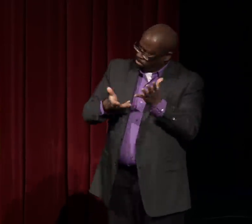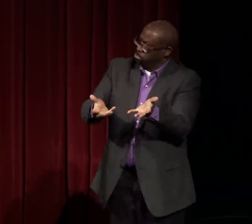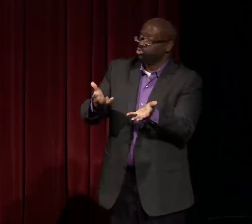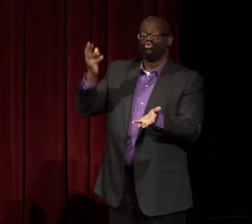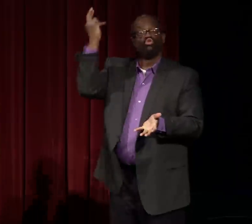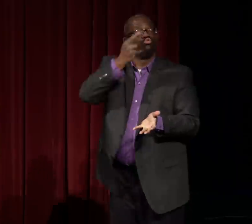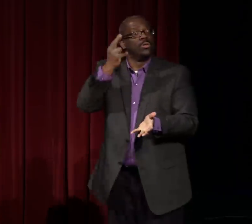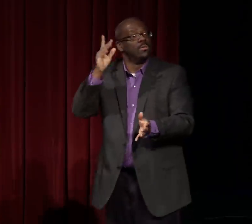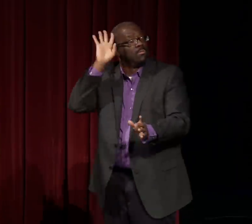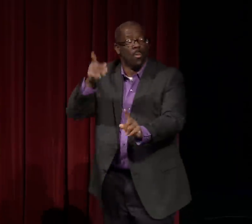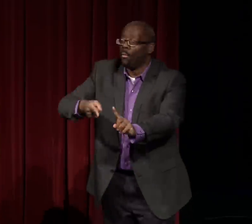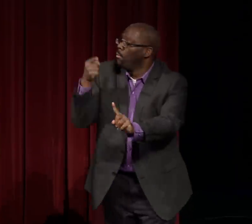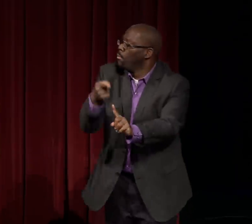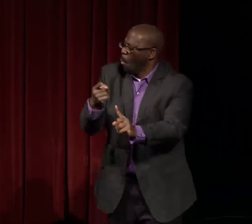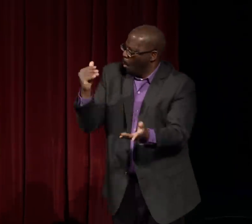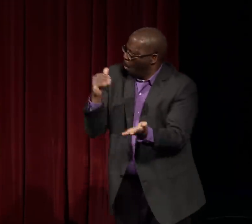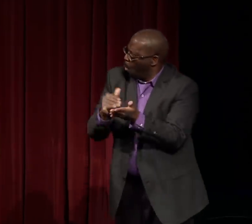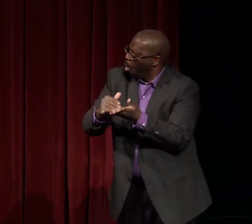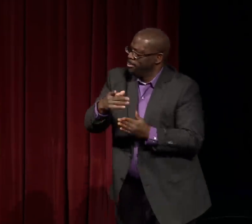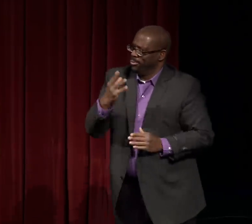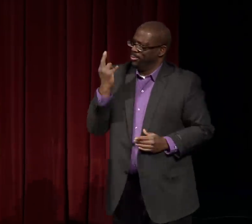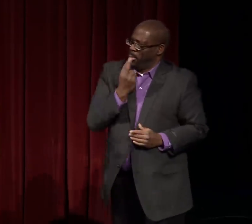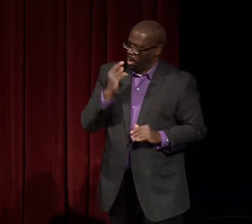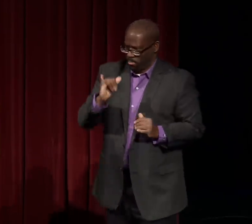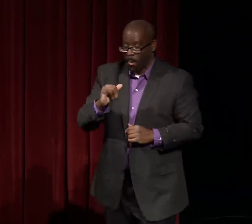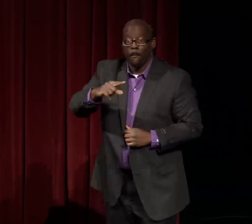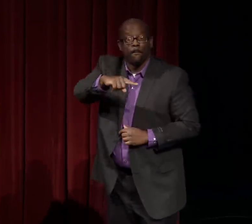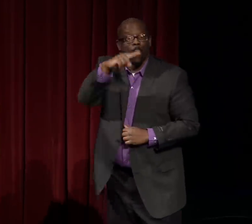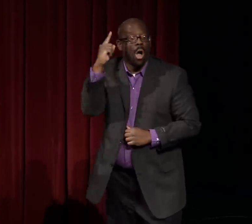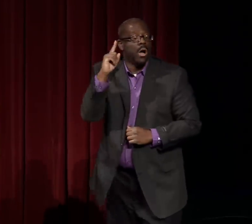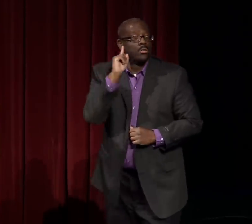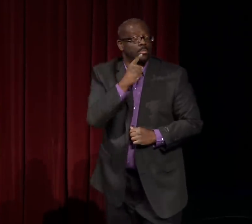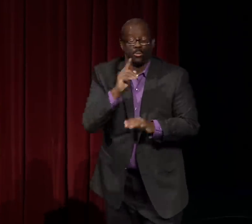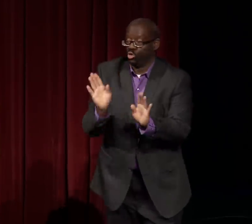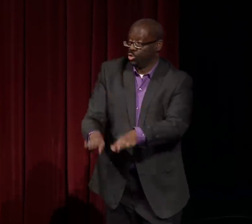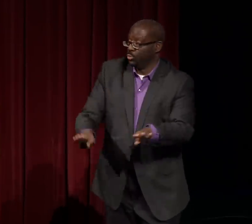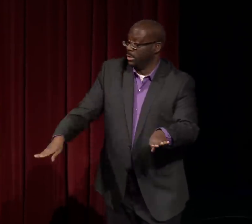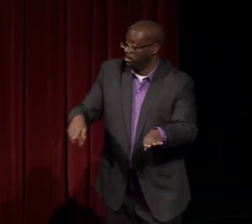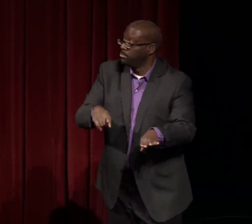and all that reflected her change in her identity.